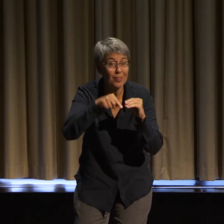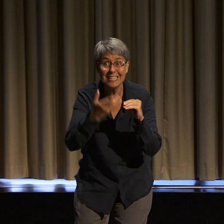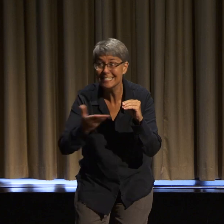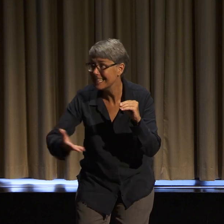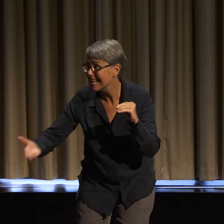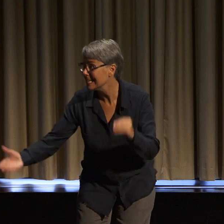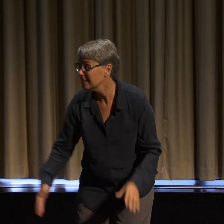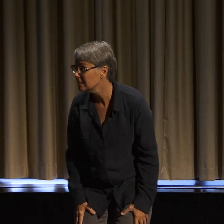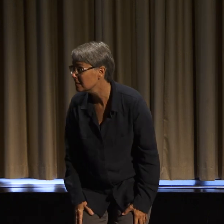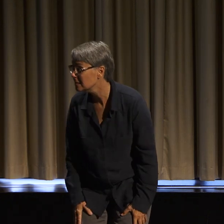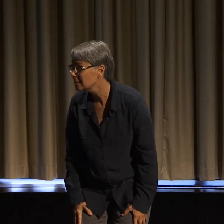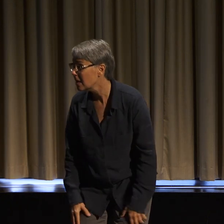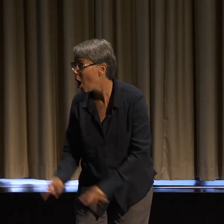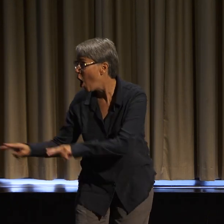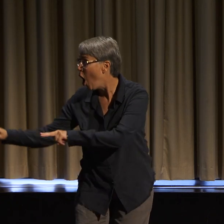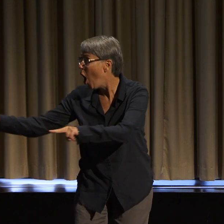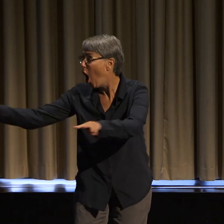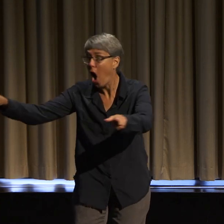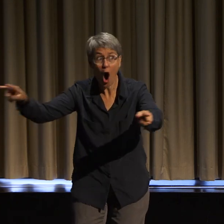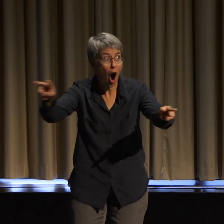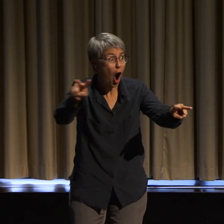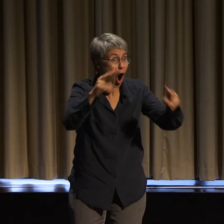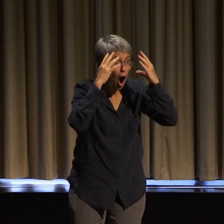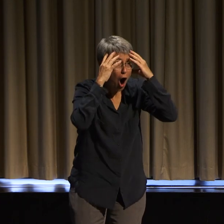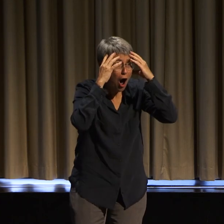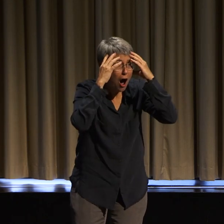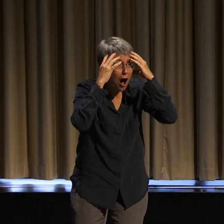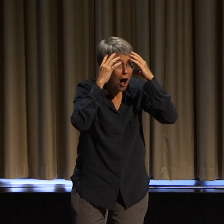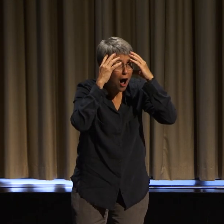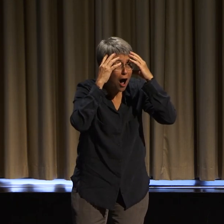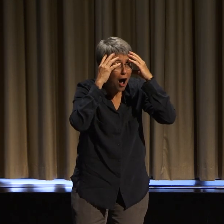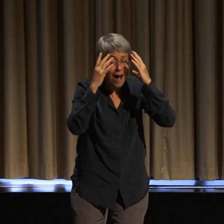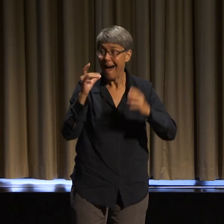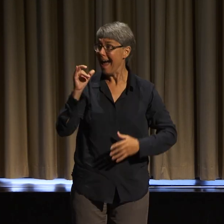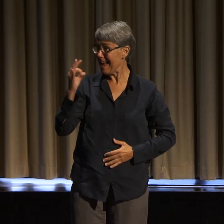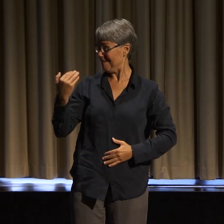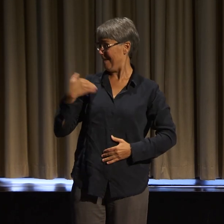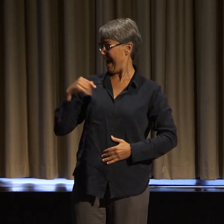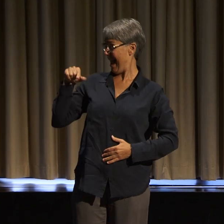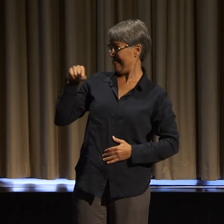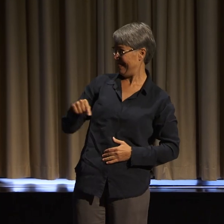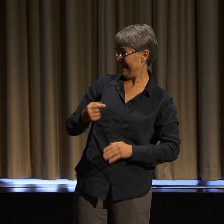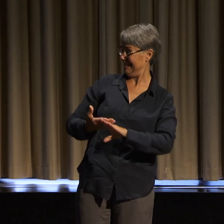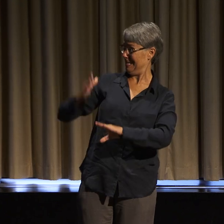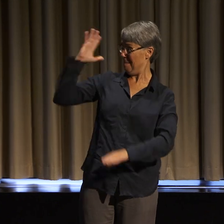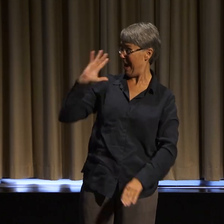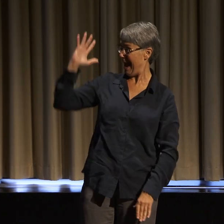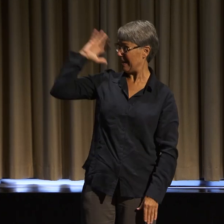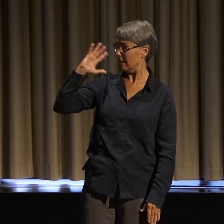And it would have meant the world to me to have a space to talk about how disability, race, gender,